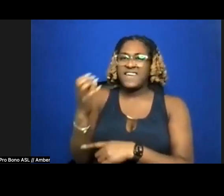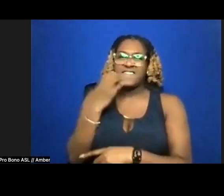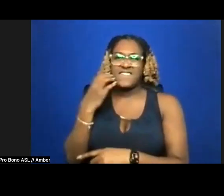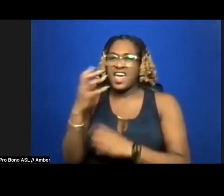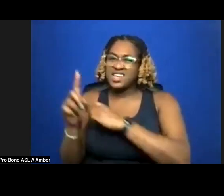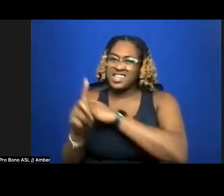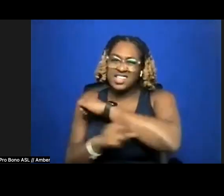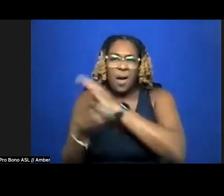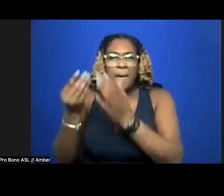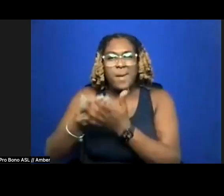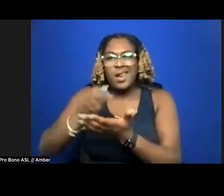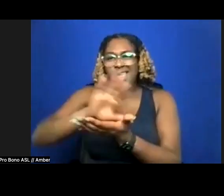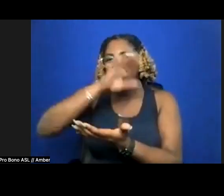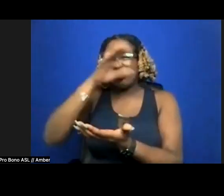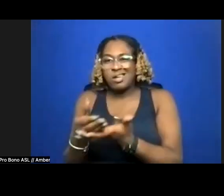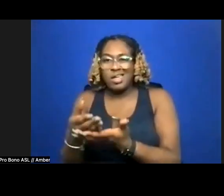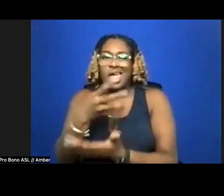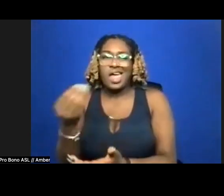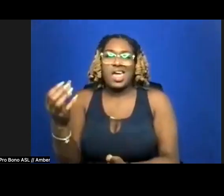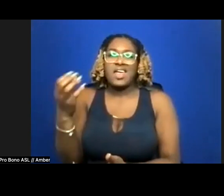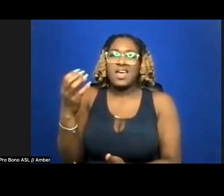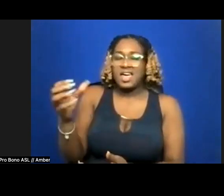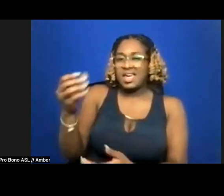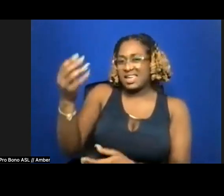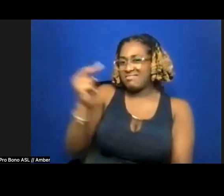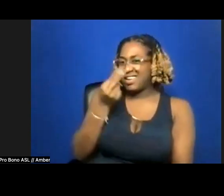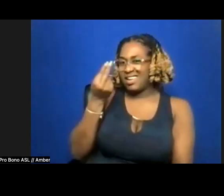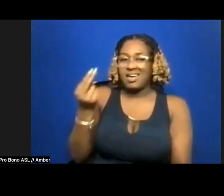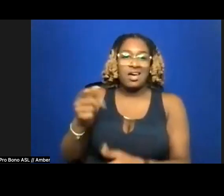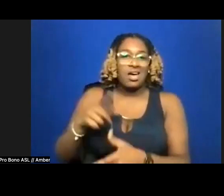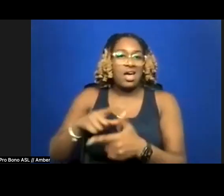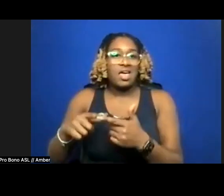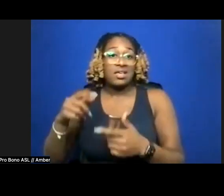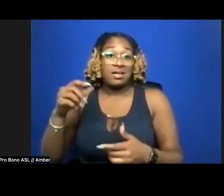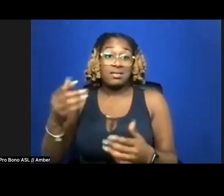and fat-stacked shawty, a pussy packed sweeter than Saturday. So I kegel, cause I gotta